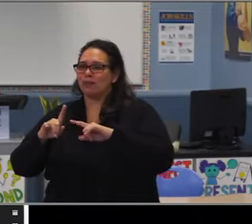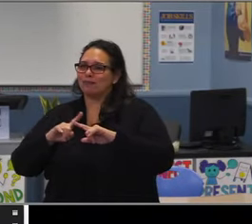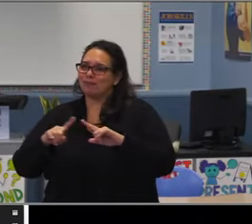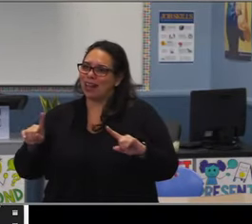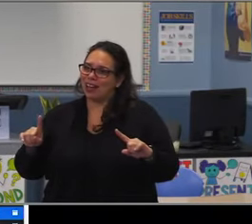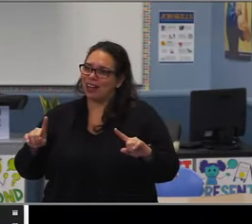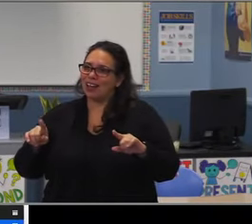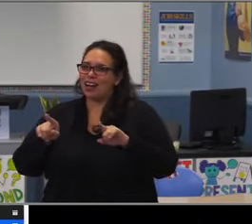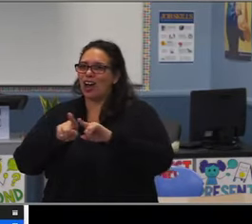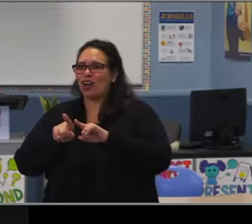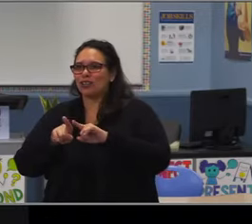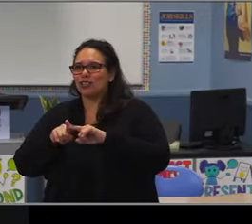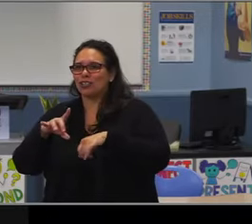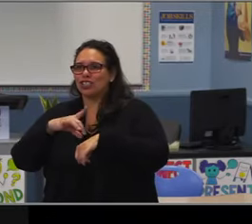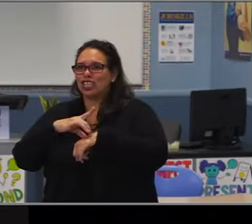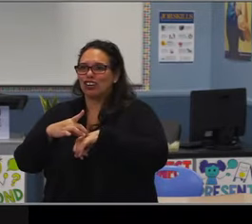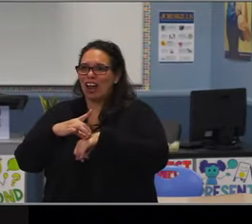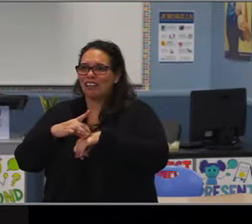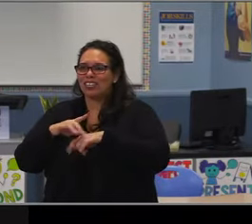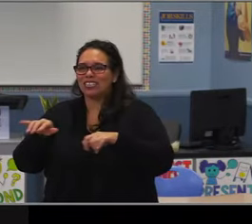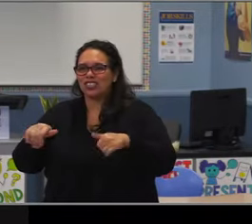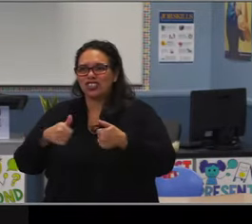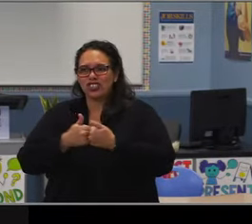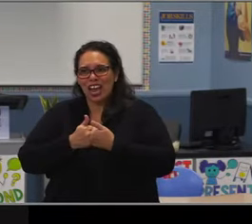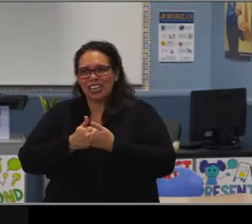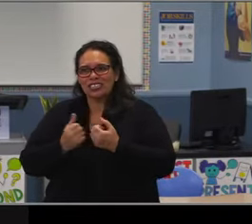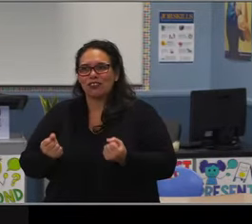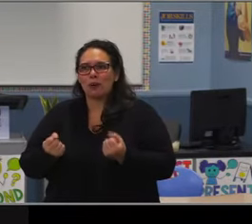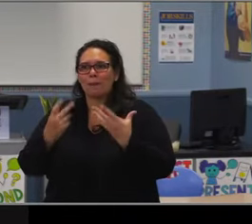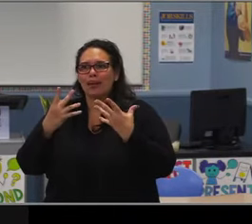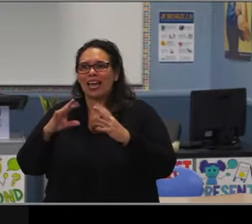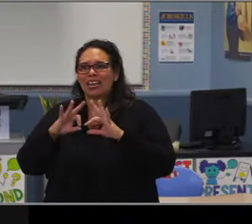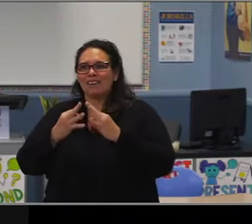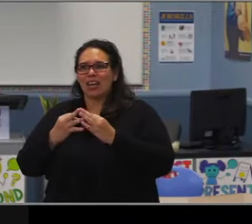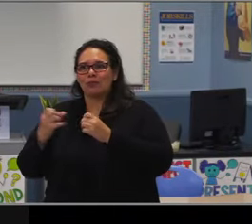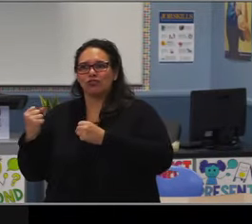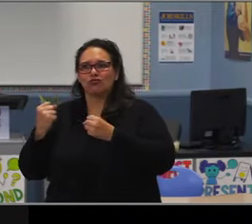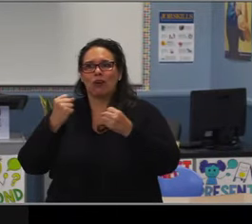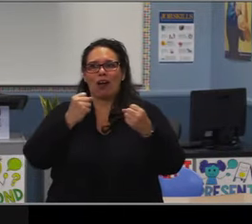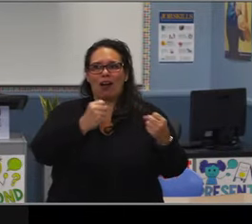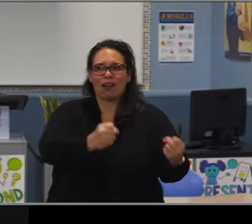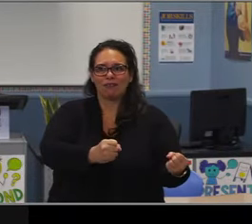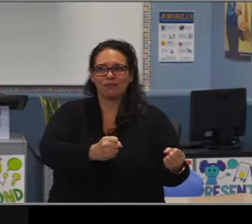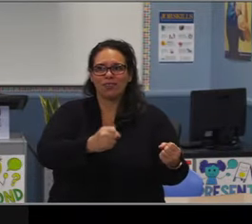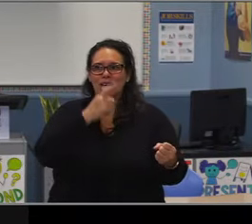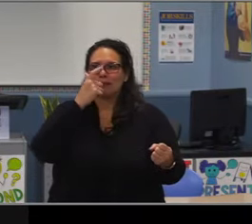So that's an important part of the equation too, is that if I choose to stay in a K-8, hopefully it's with the expectation that I'm making,